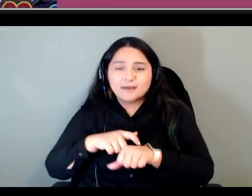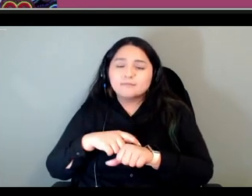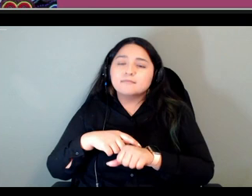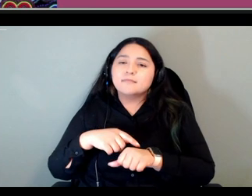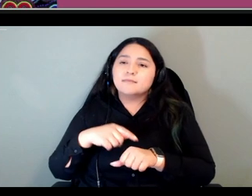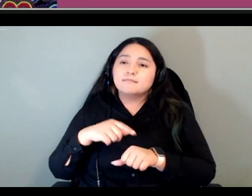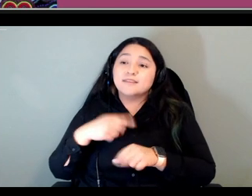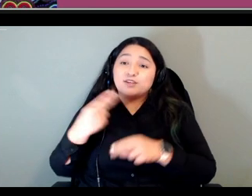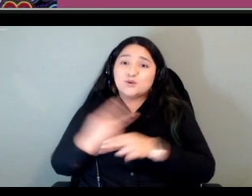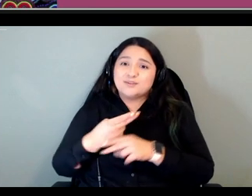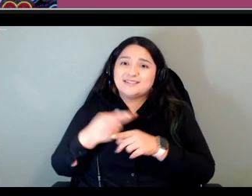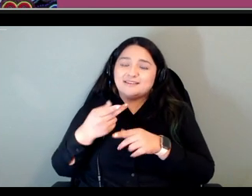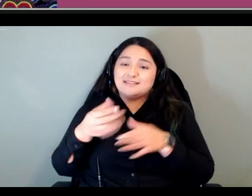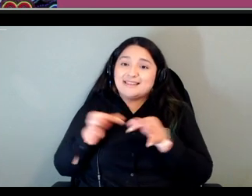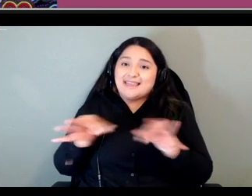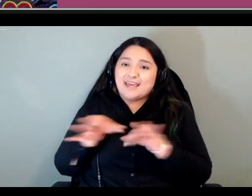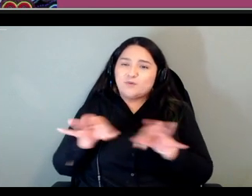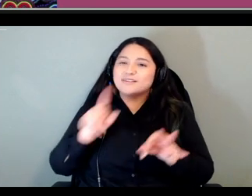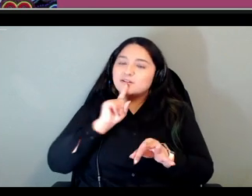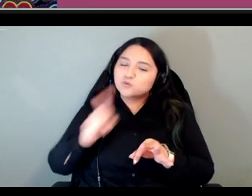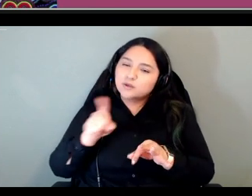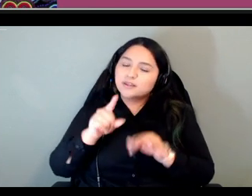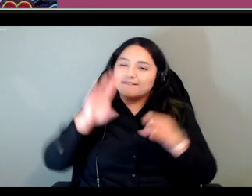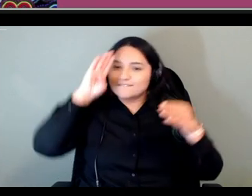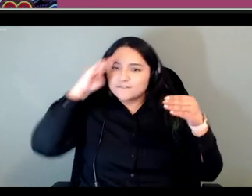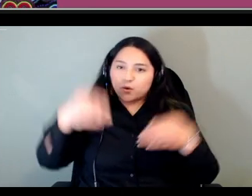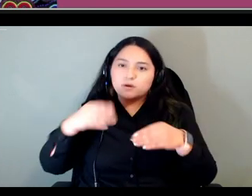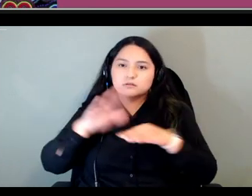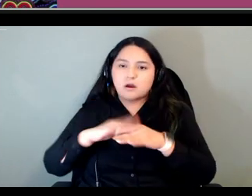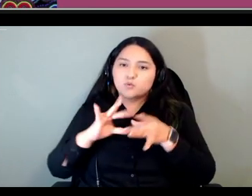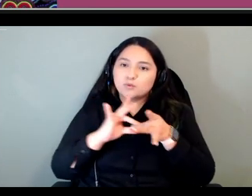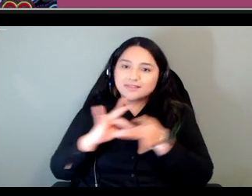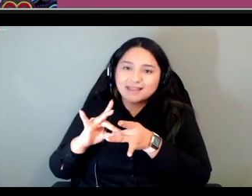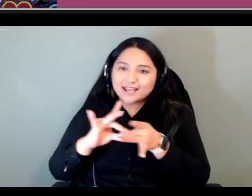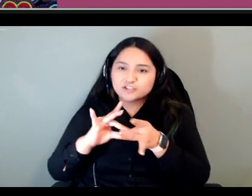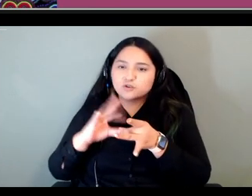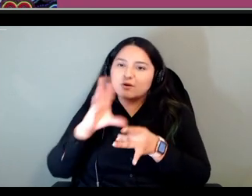focused when especially you know when learning that that's just how it is so we had to think